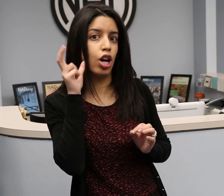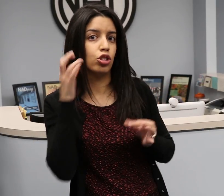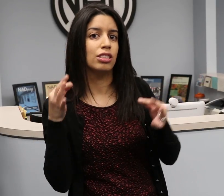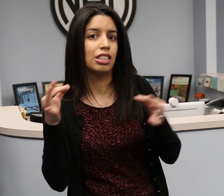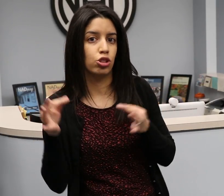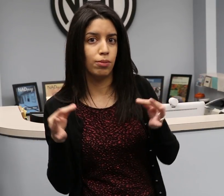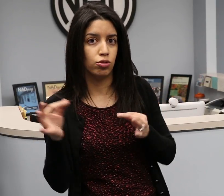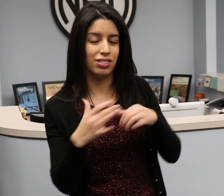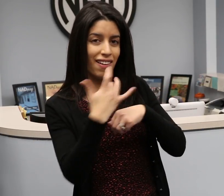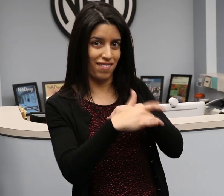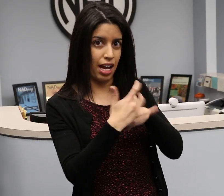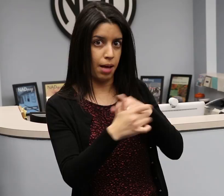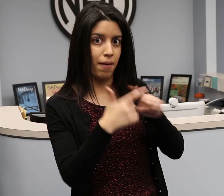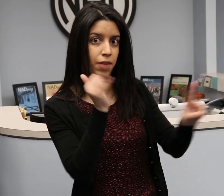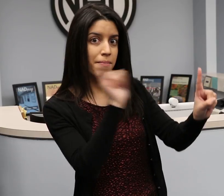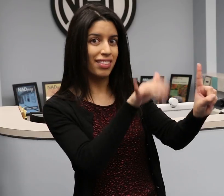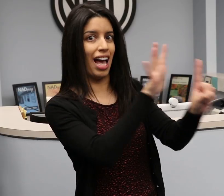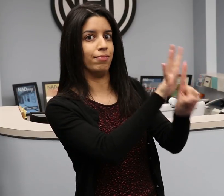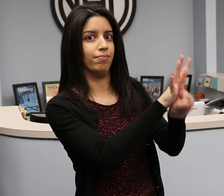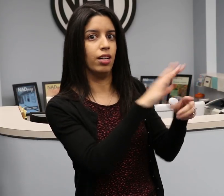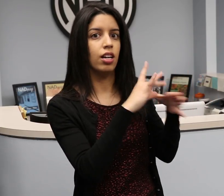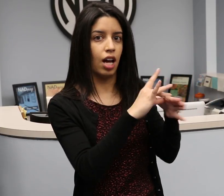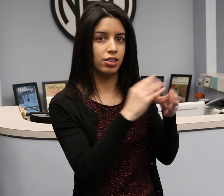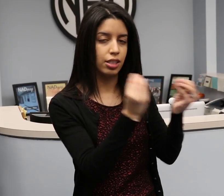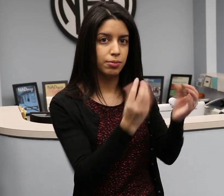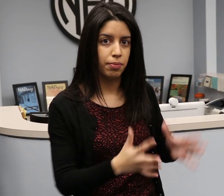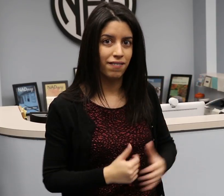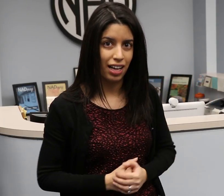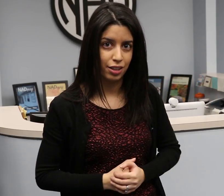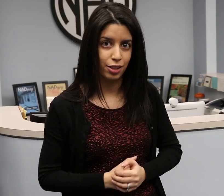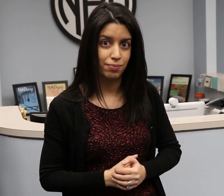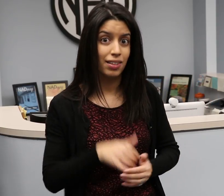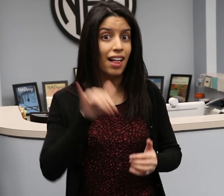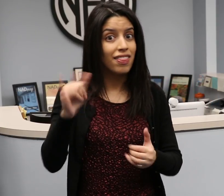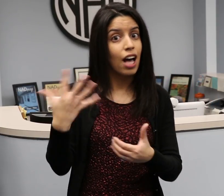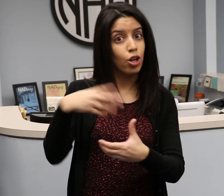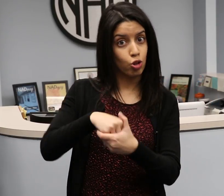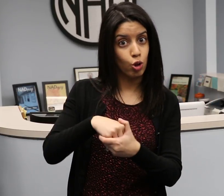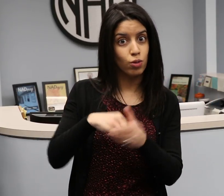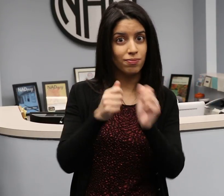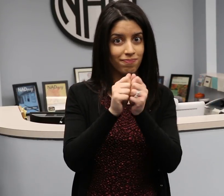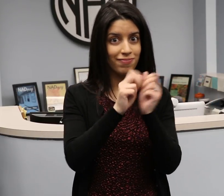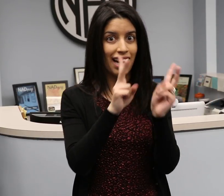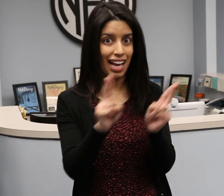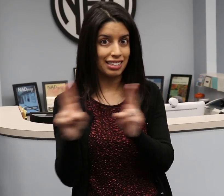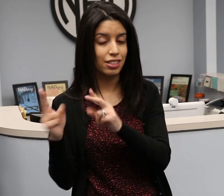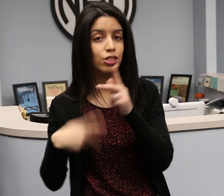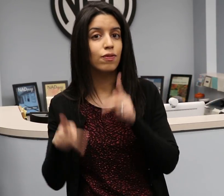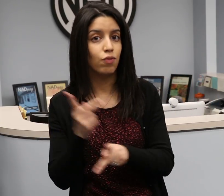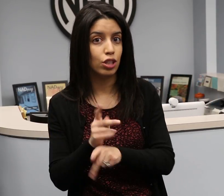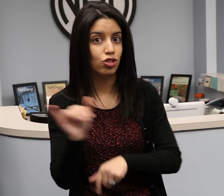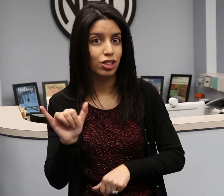audio descriptions available from the content providers, including edited versions.